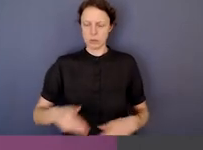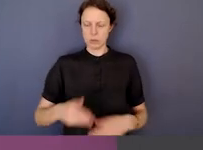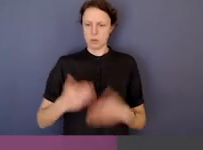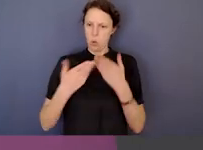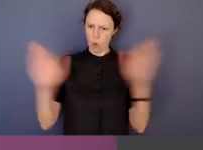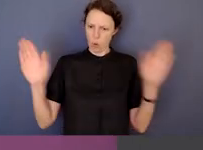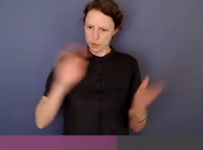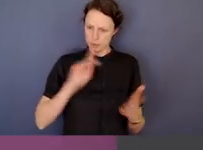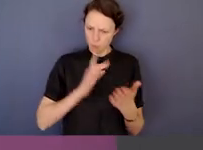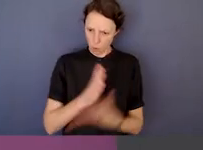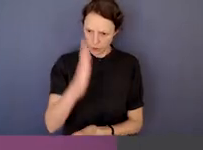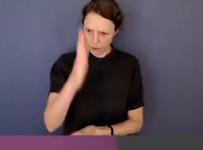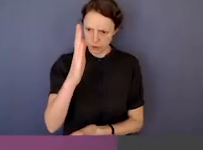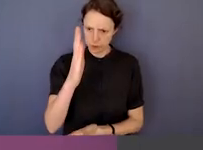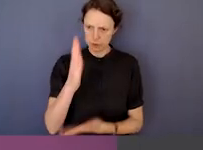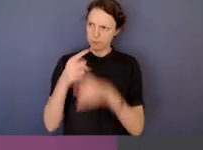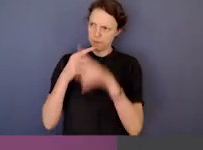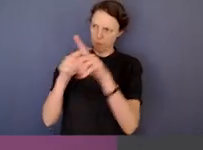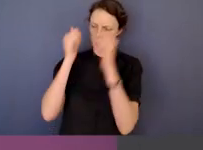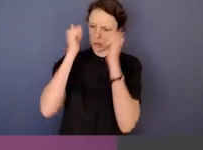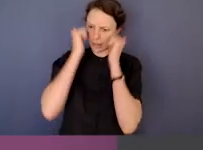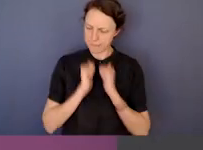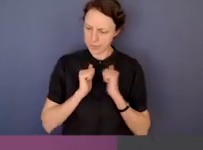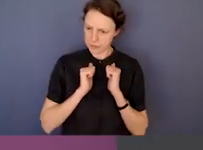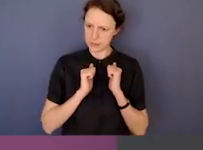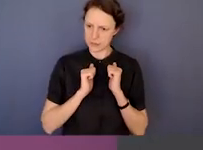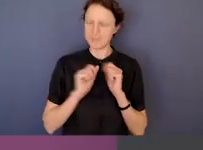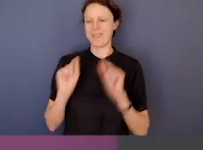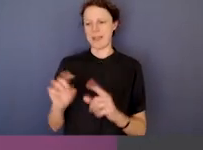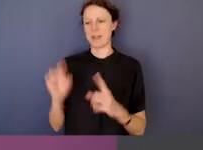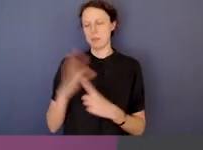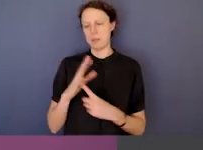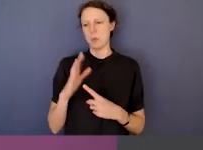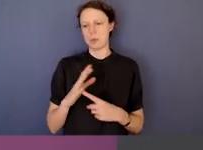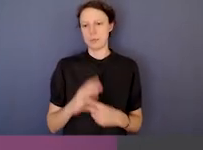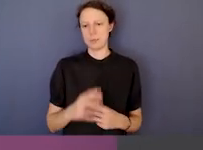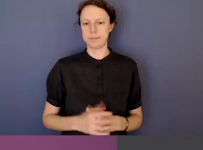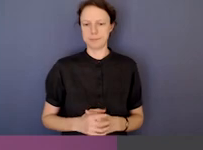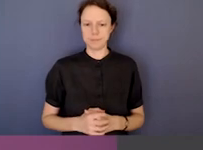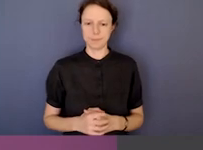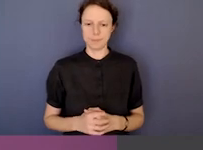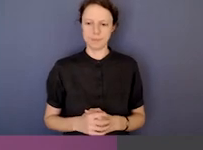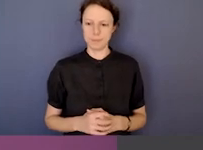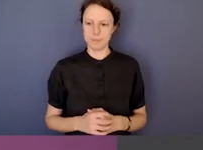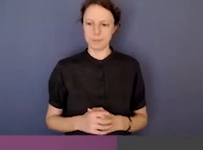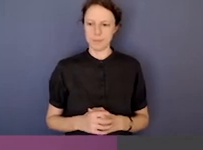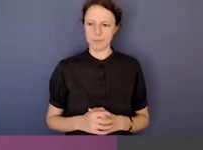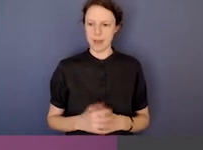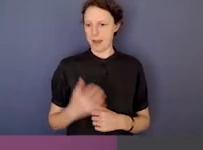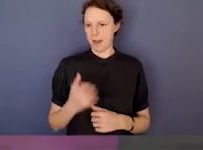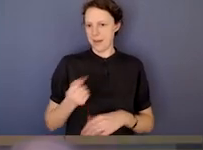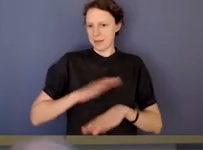frank, evidence-based and that's the key. OK.